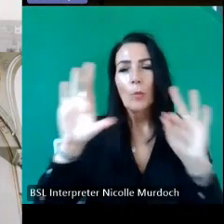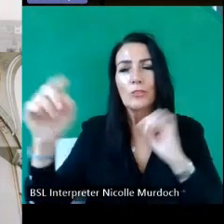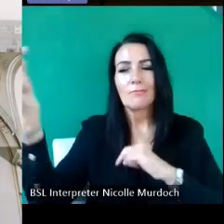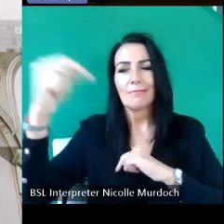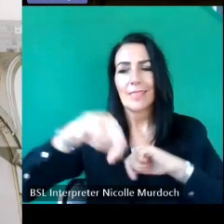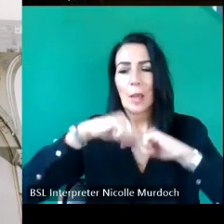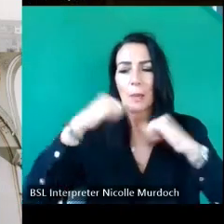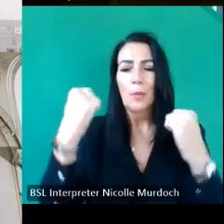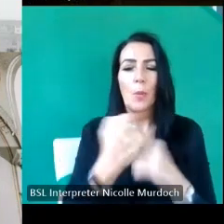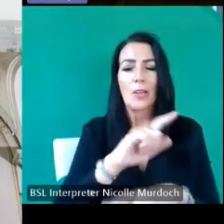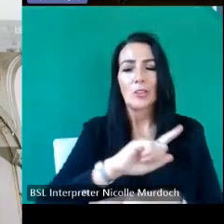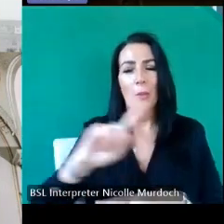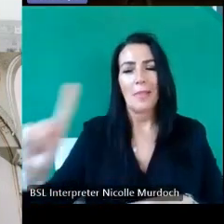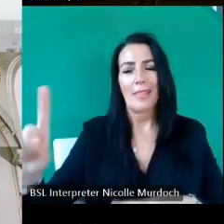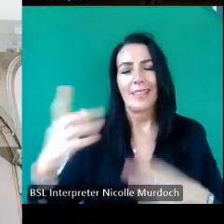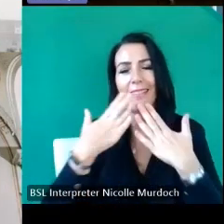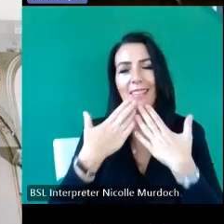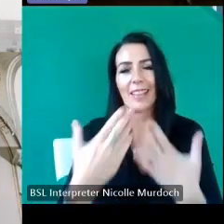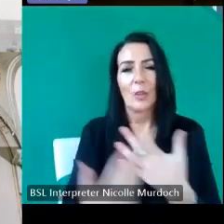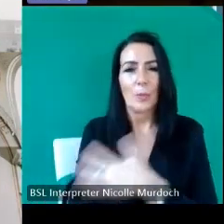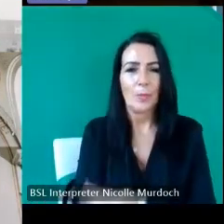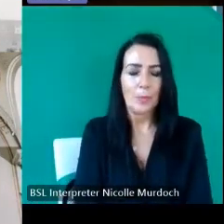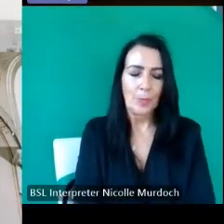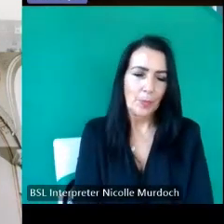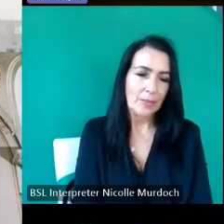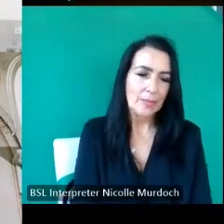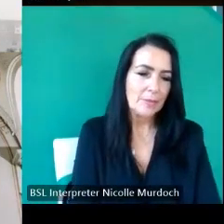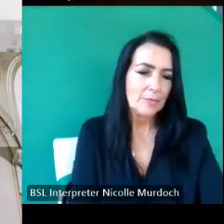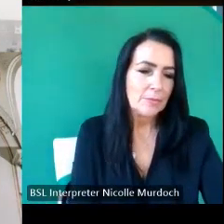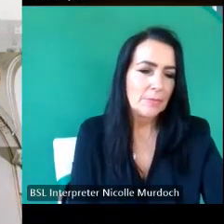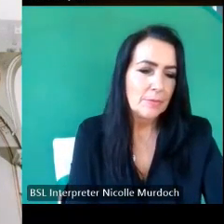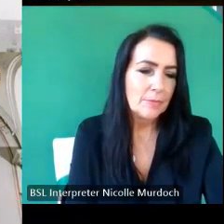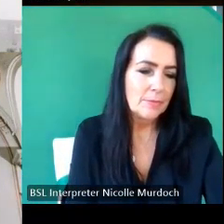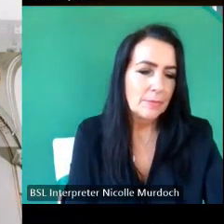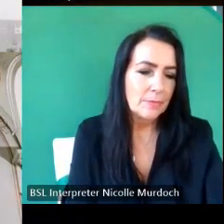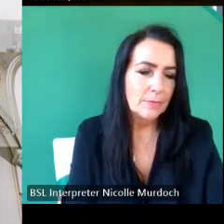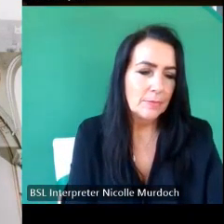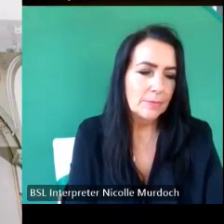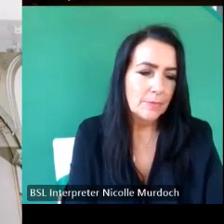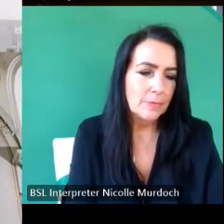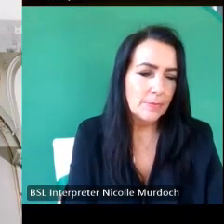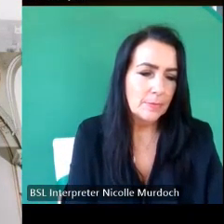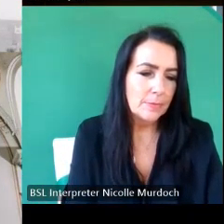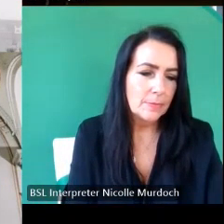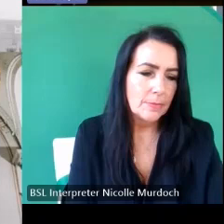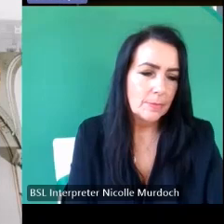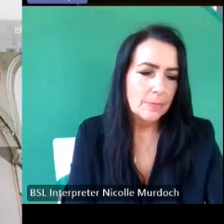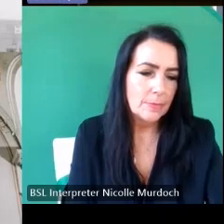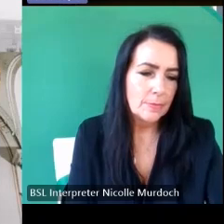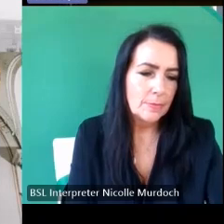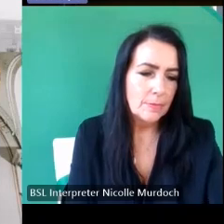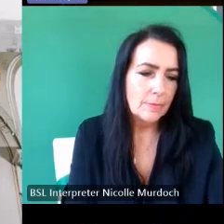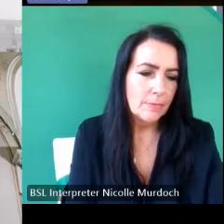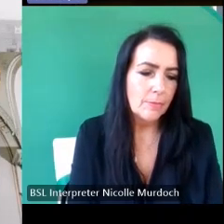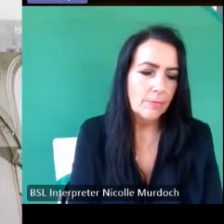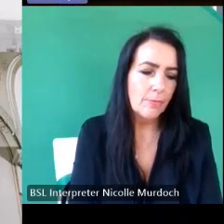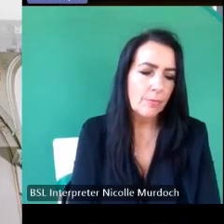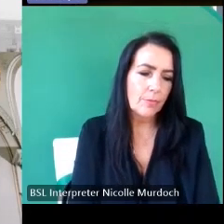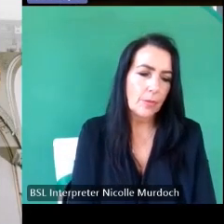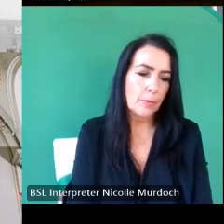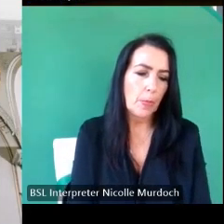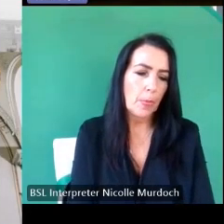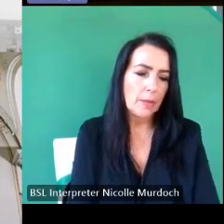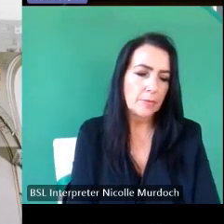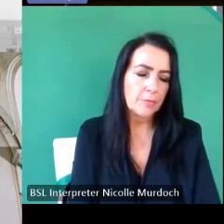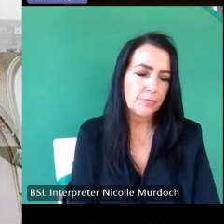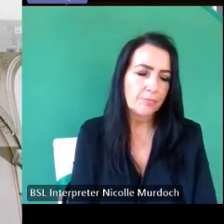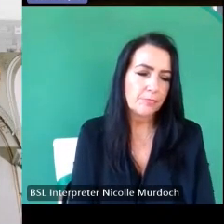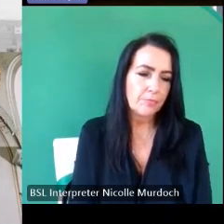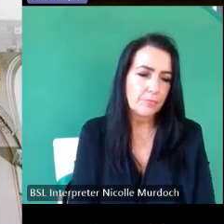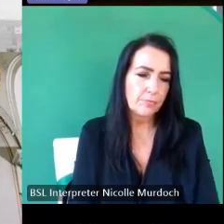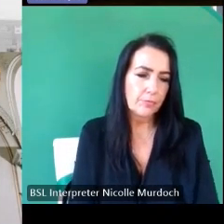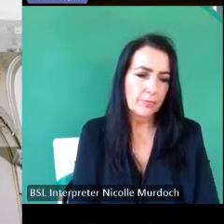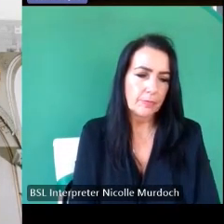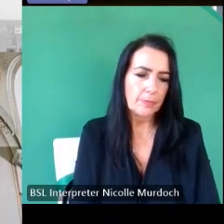you speak thank you thank you um have we got a hand up on mine no